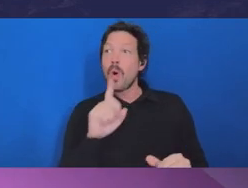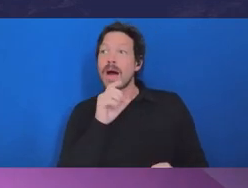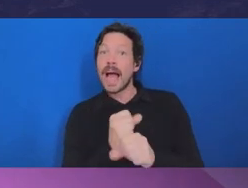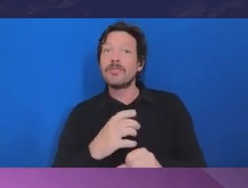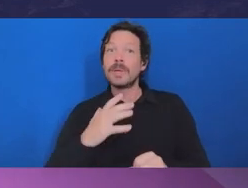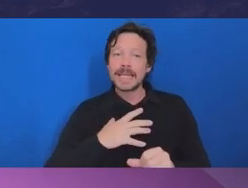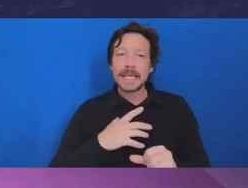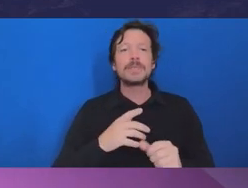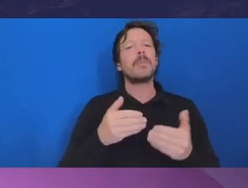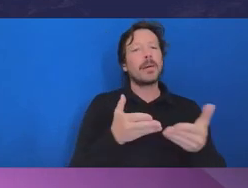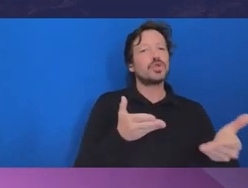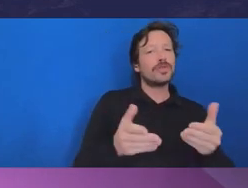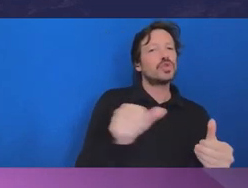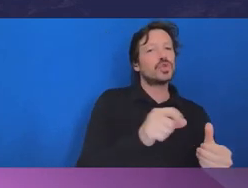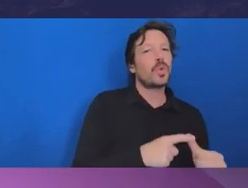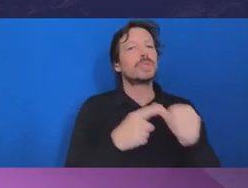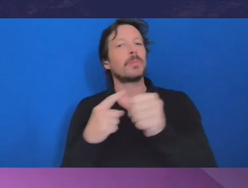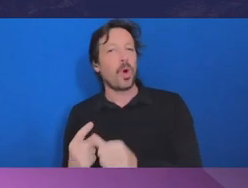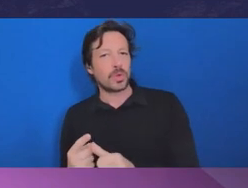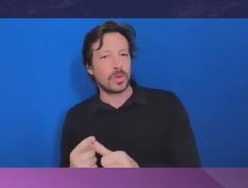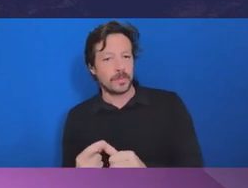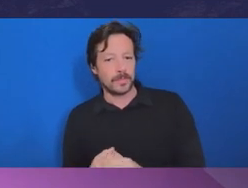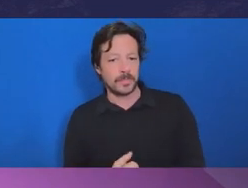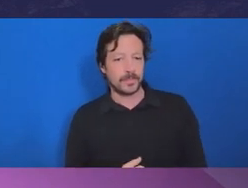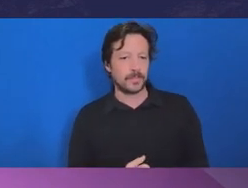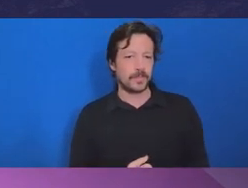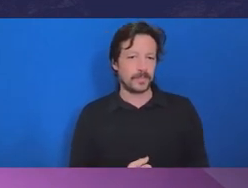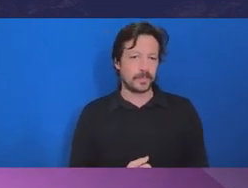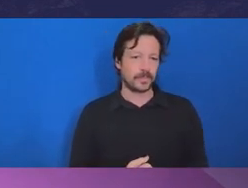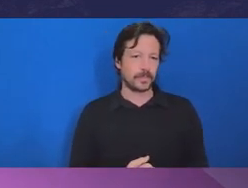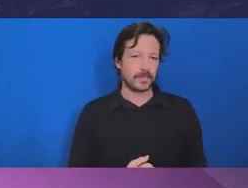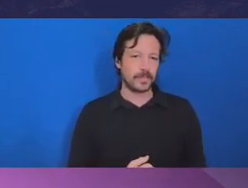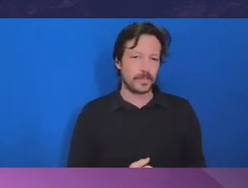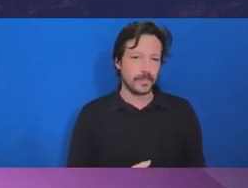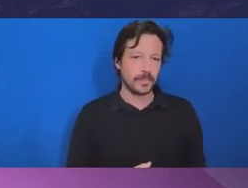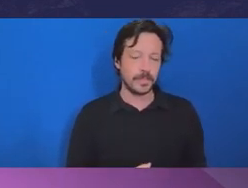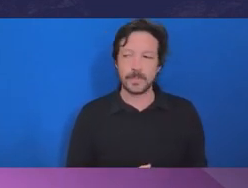and that must never be allowed to override those other obligations